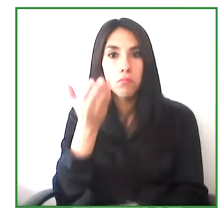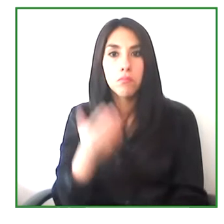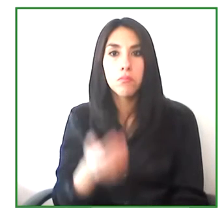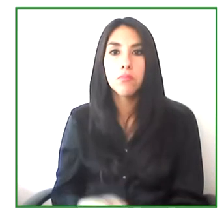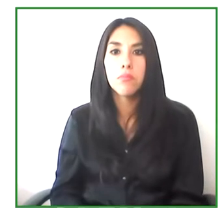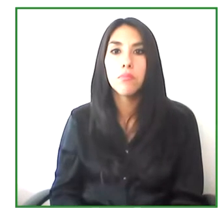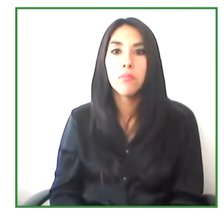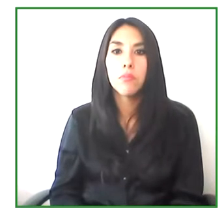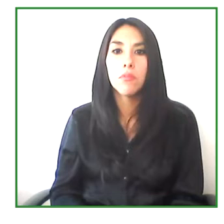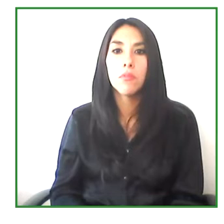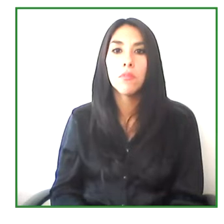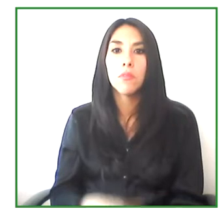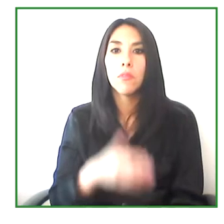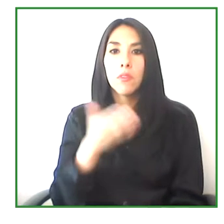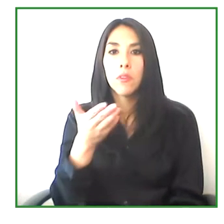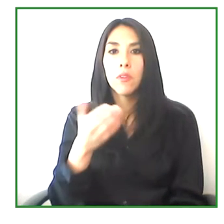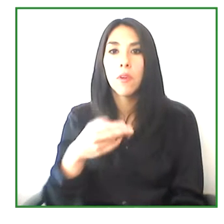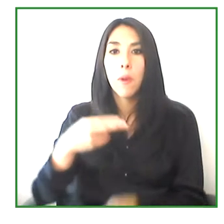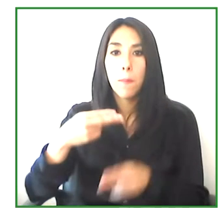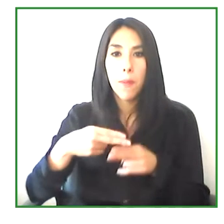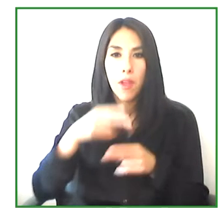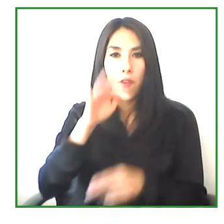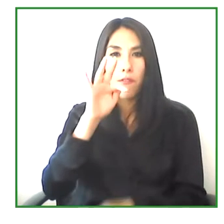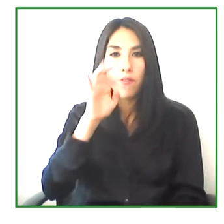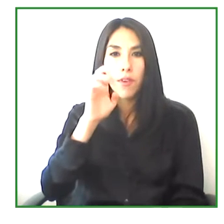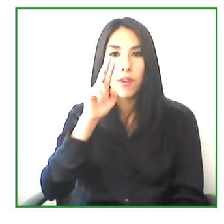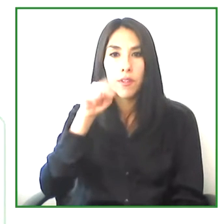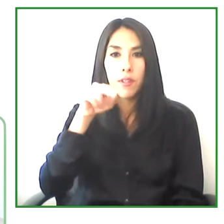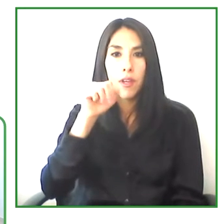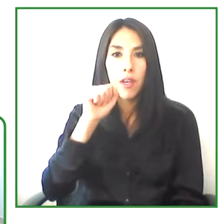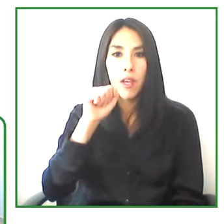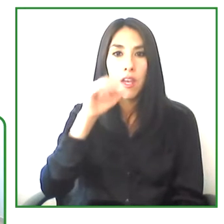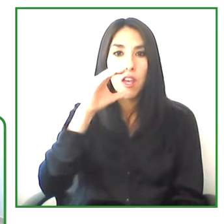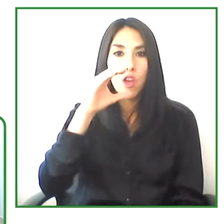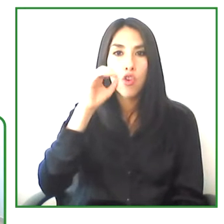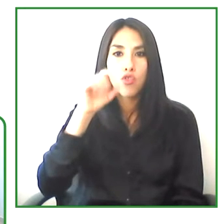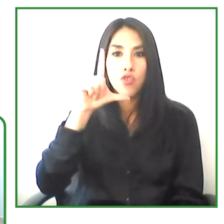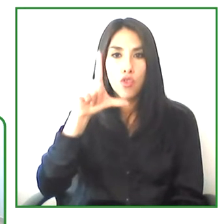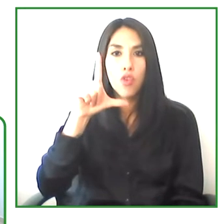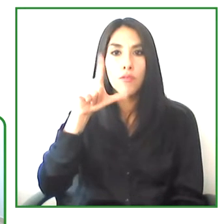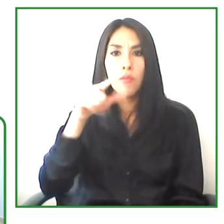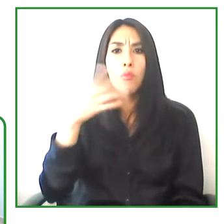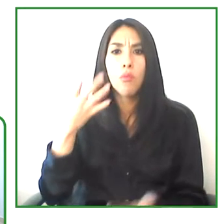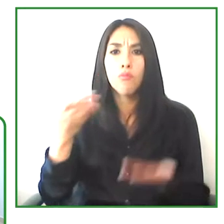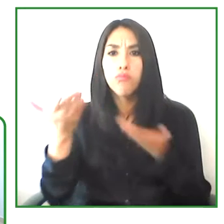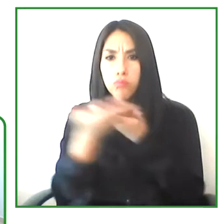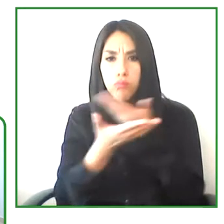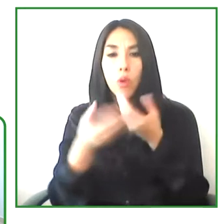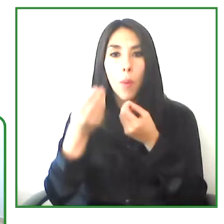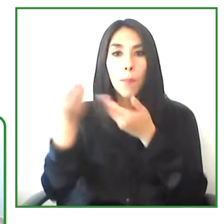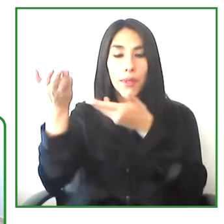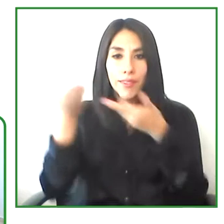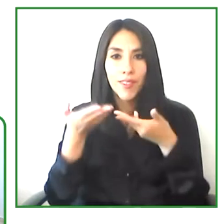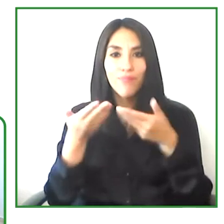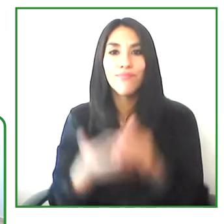some of the difficulties and challenges that they faced in their initiative. Welcome, Alejandra.